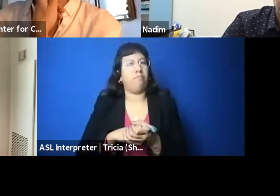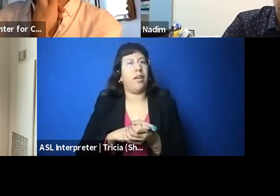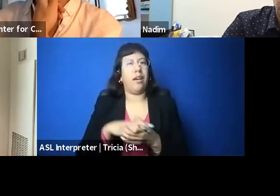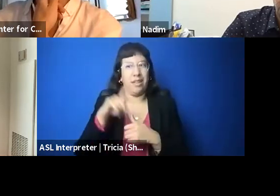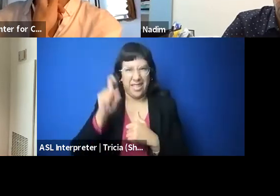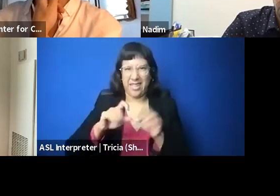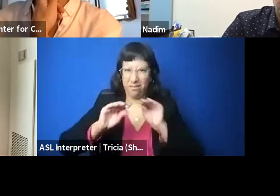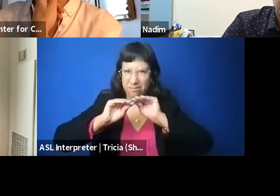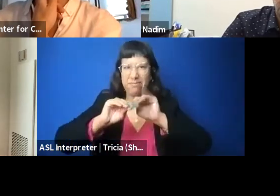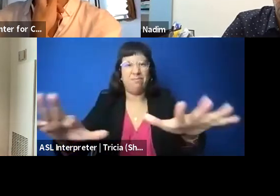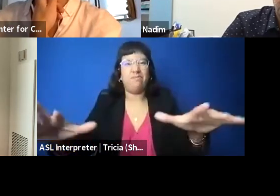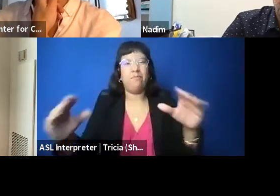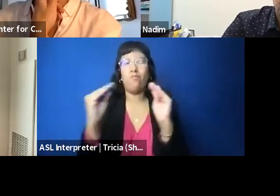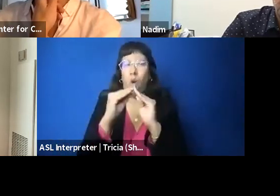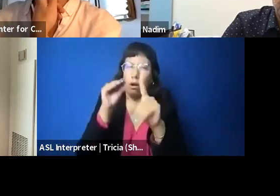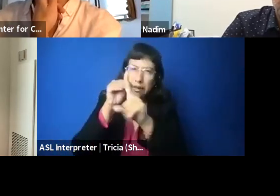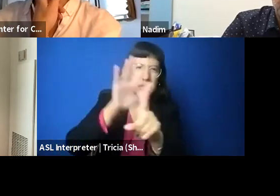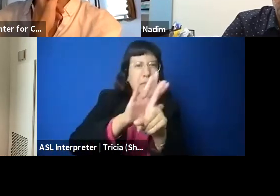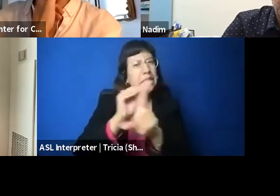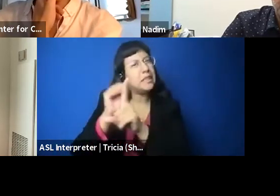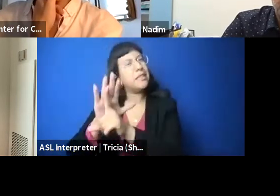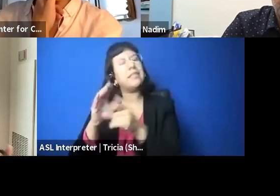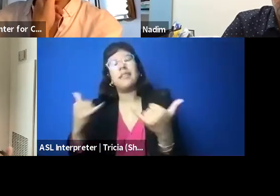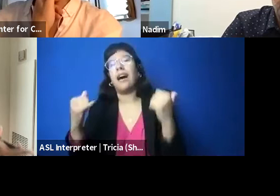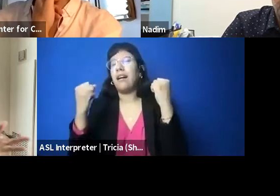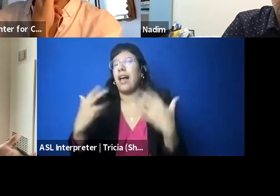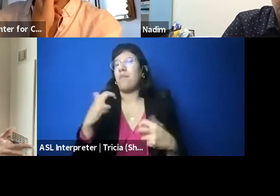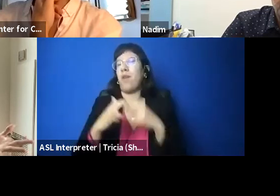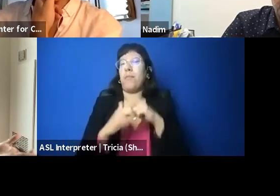There's still a lot of problems, sort of a both sides sort of framing of it,